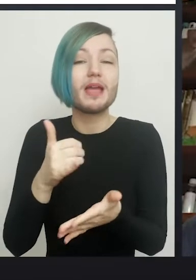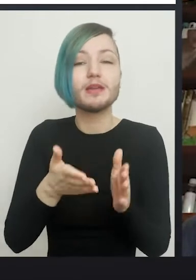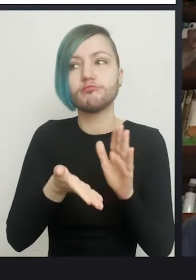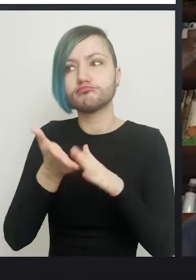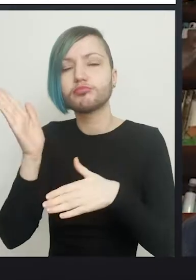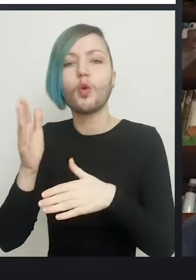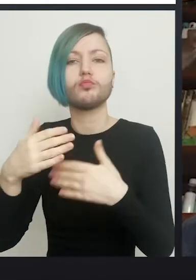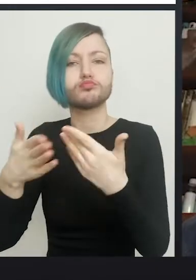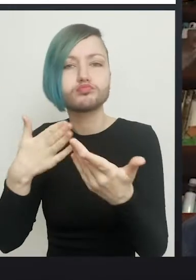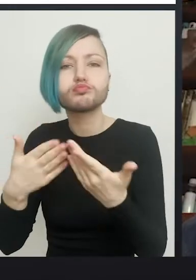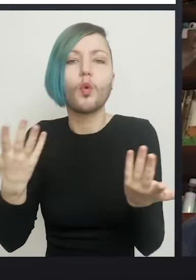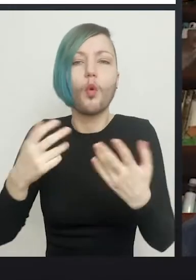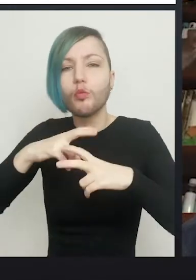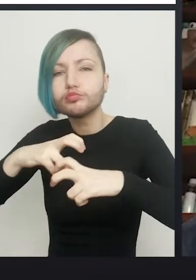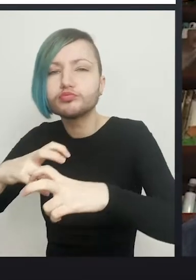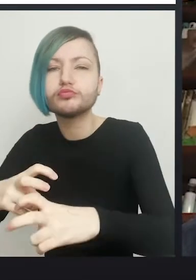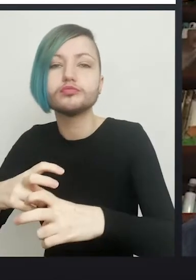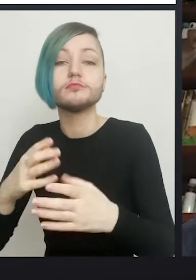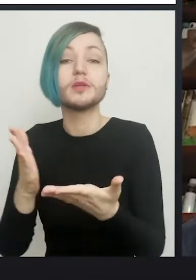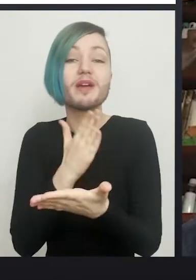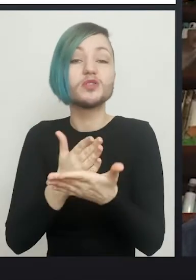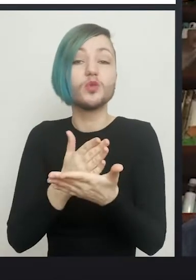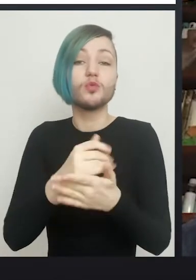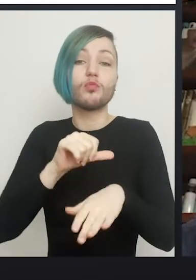have some further investigations to improve the safety of the procedure.